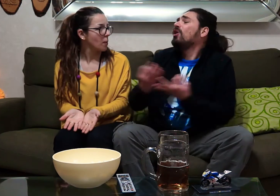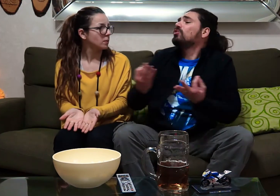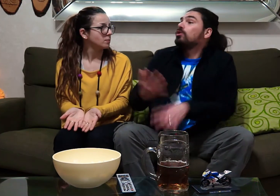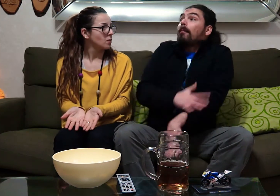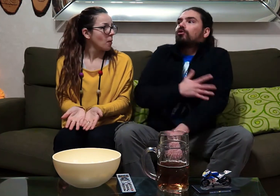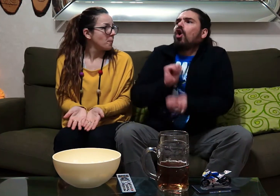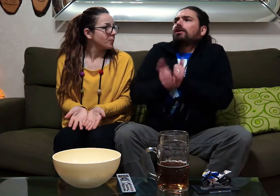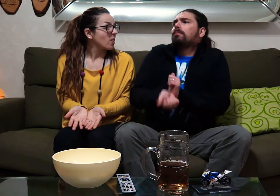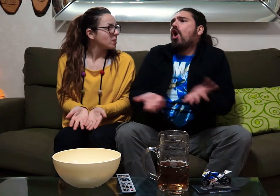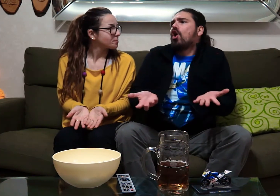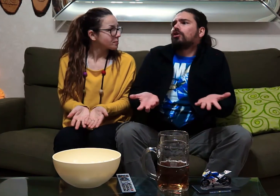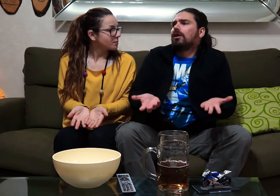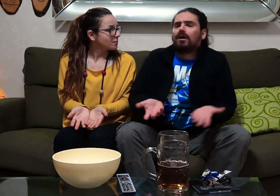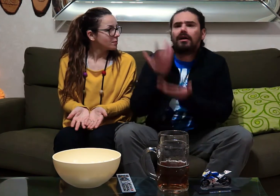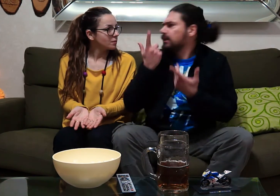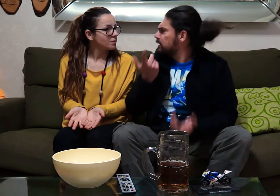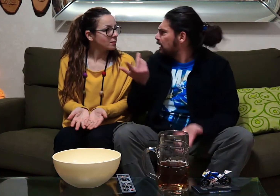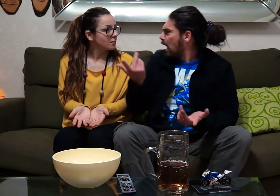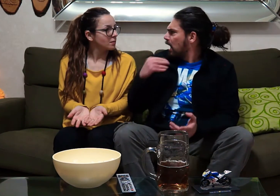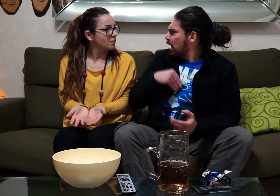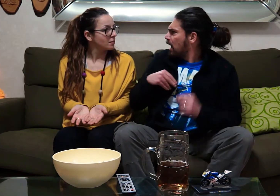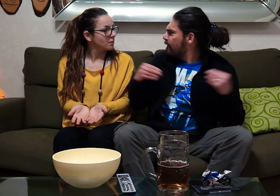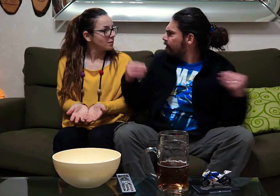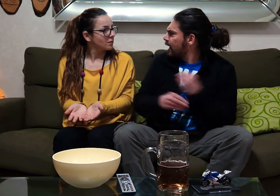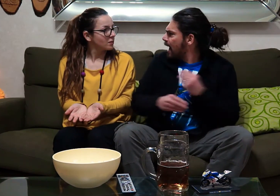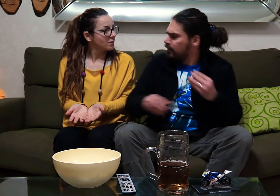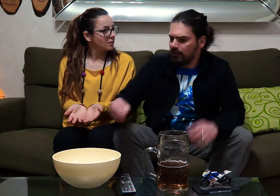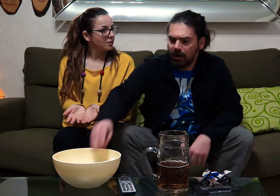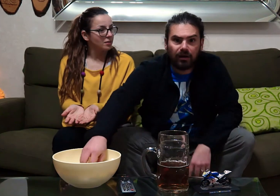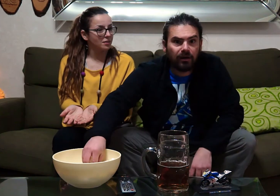but the sporting emotion is normal. but you are numb.